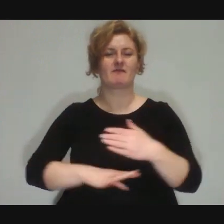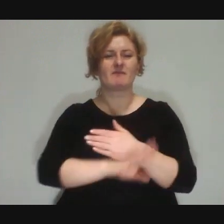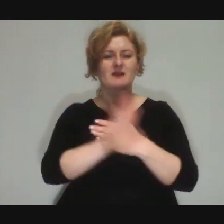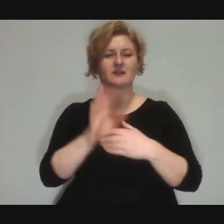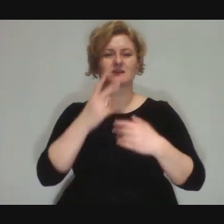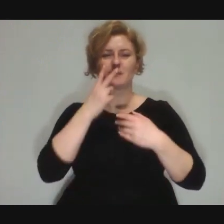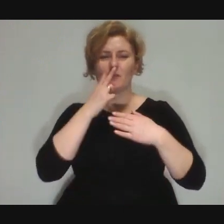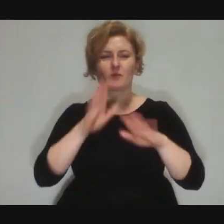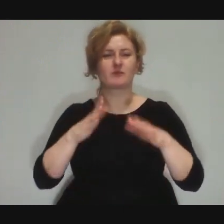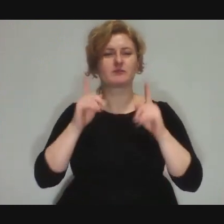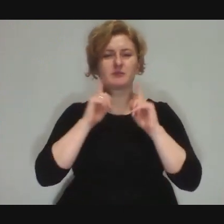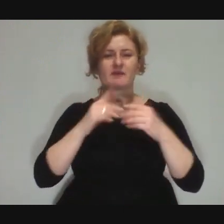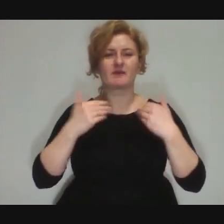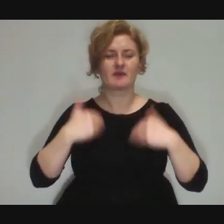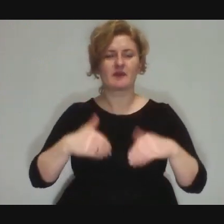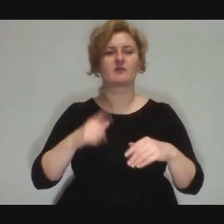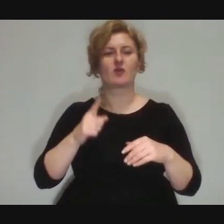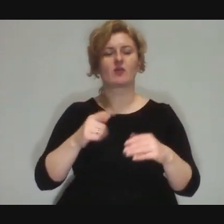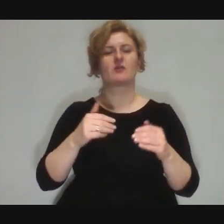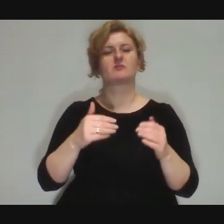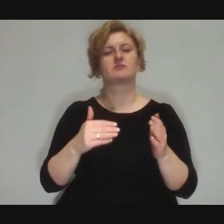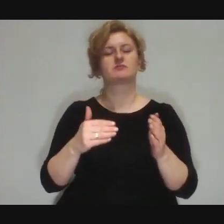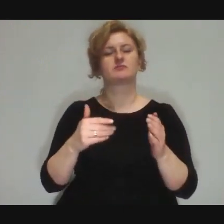Then, of course, you always need people who will play music,